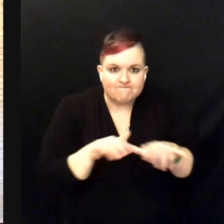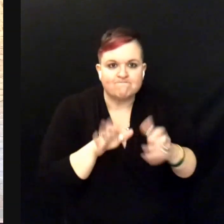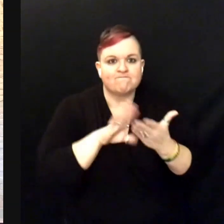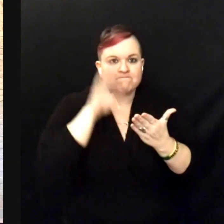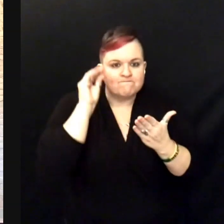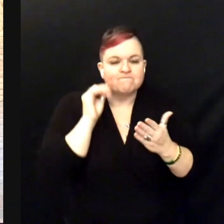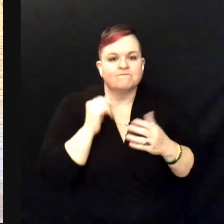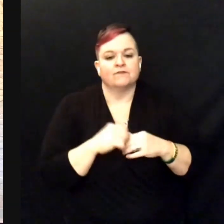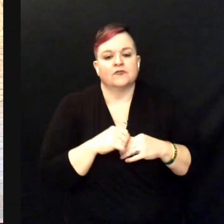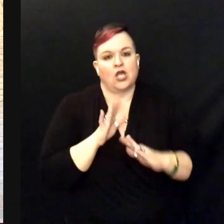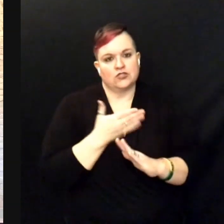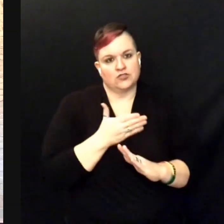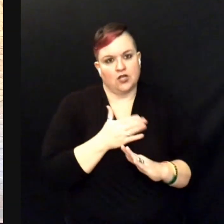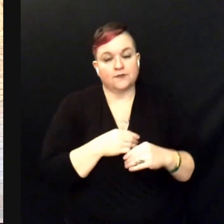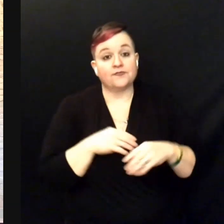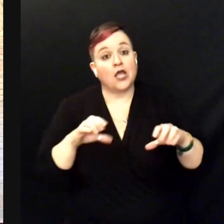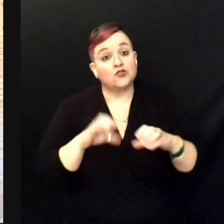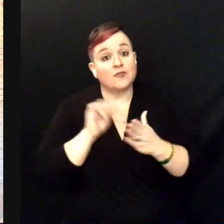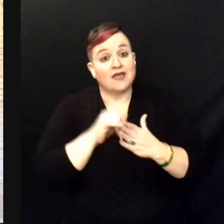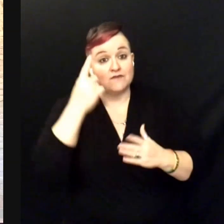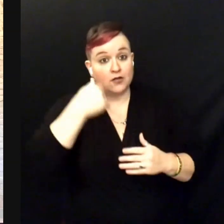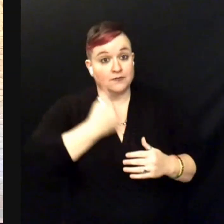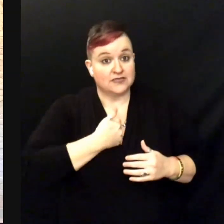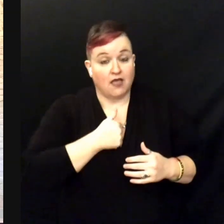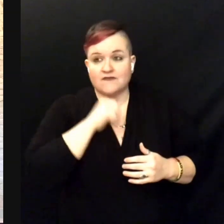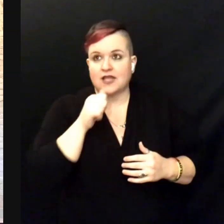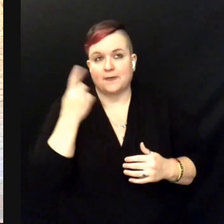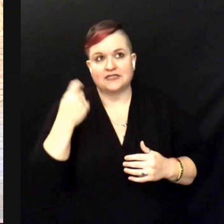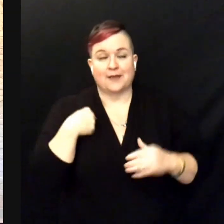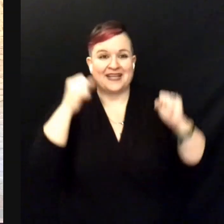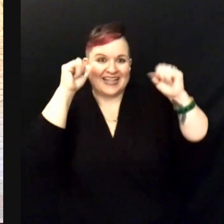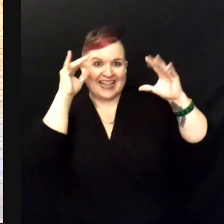I do that not because I think I'm an incredible pianist cause I'm not